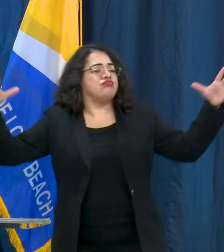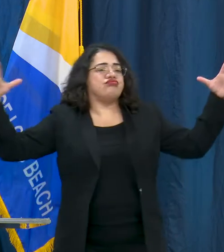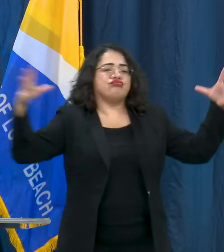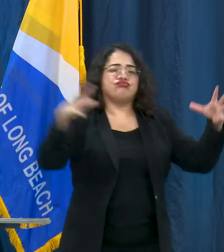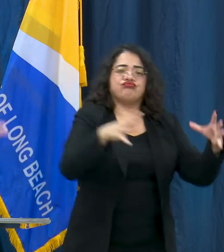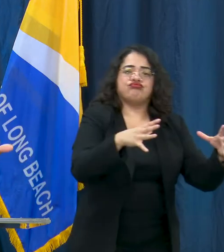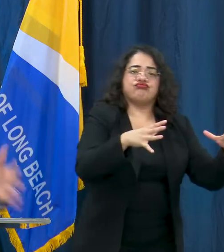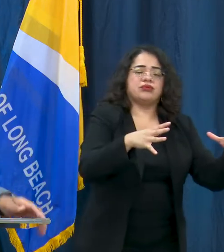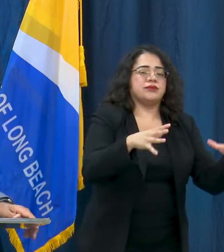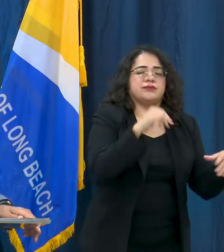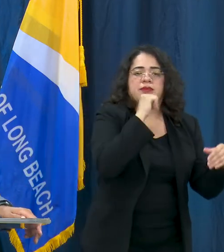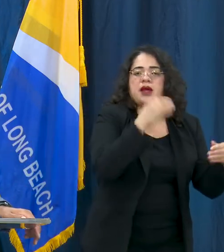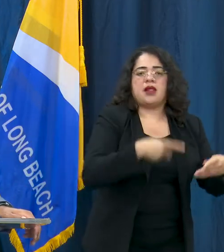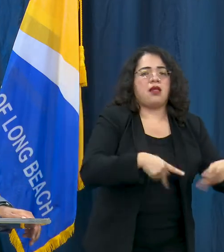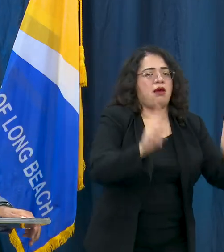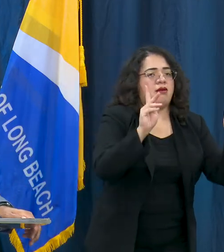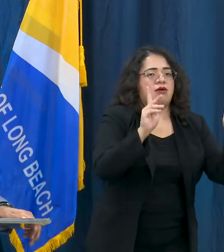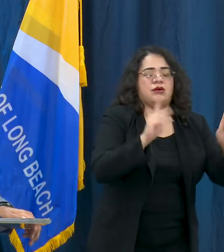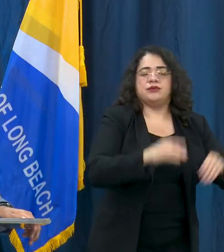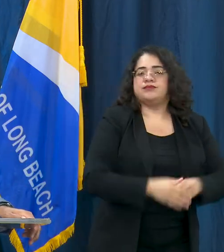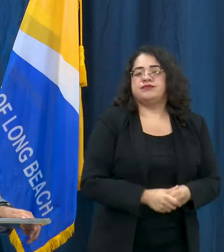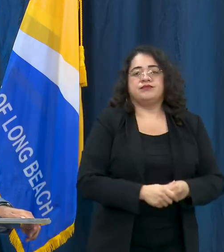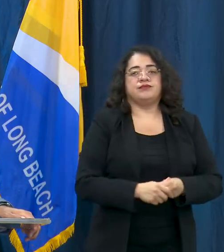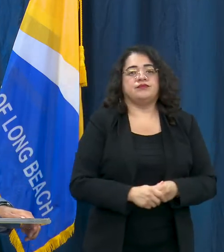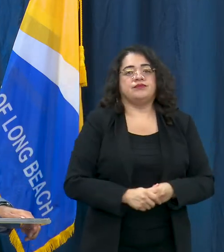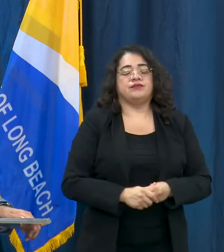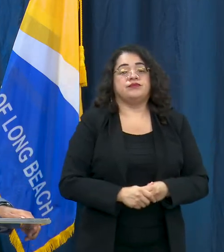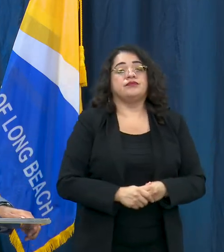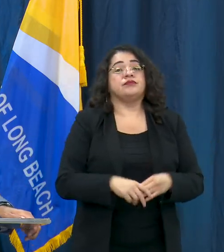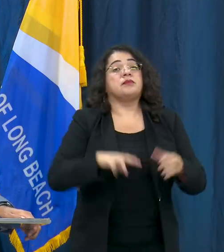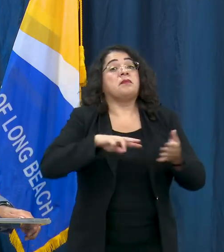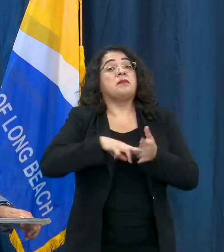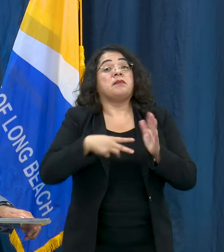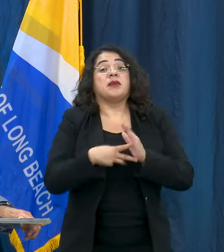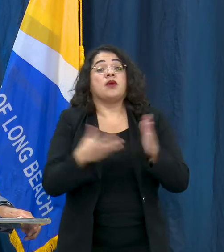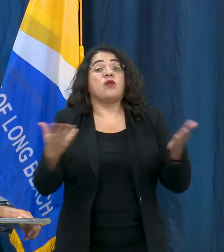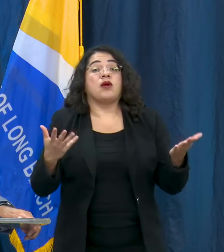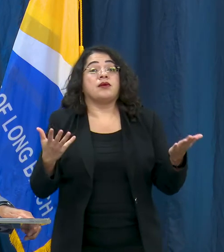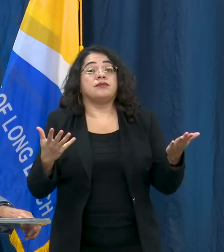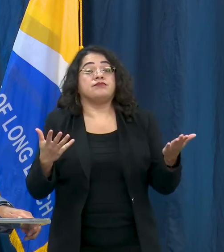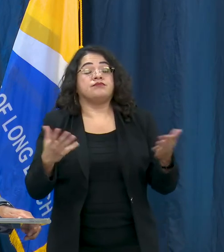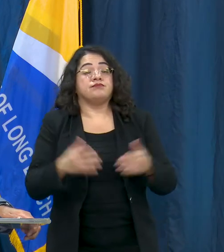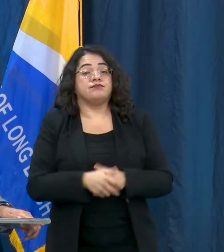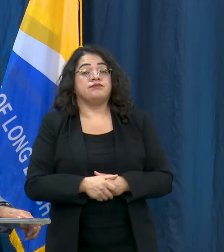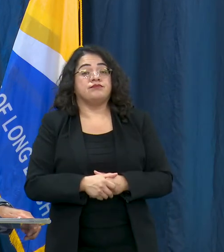currently not allowed by the state and so because of that we are not able